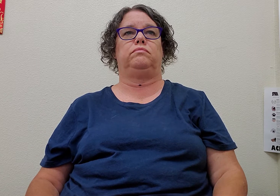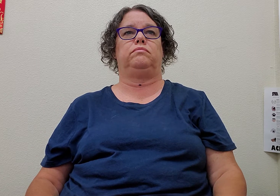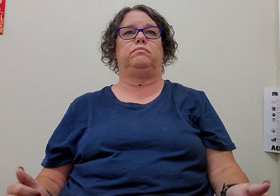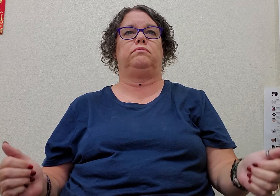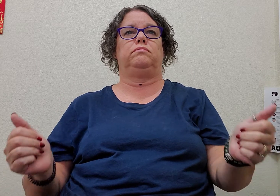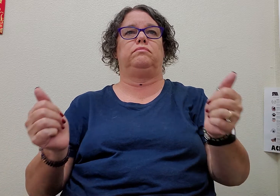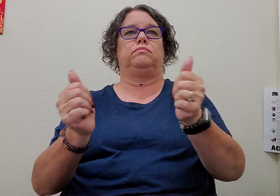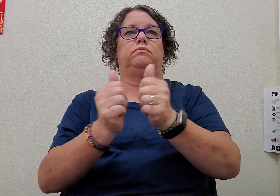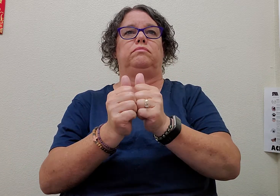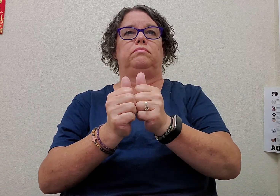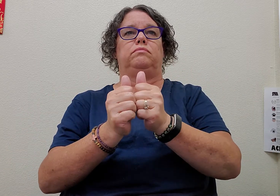with